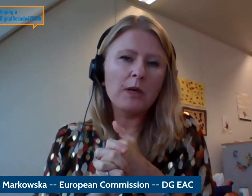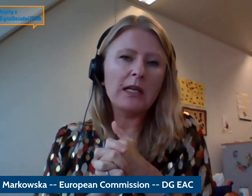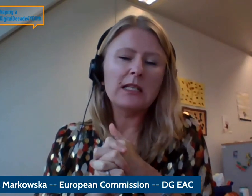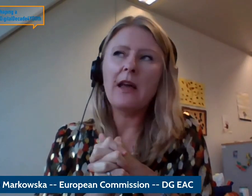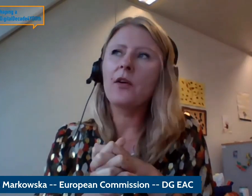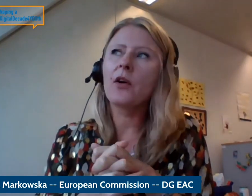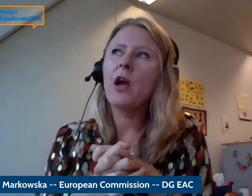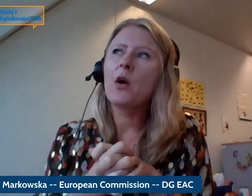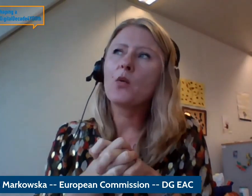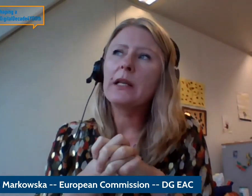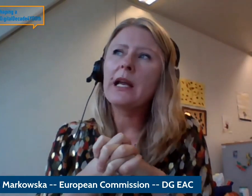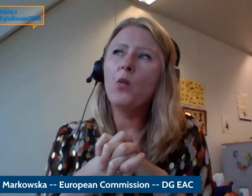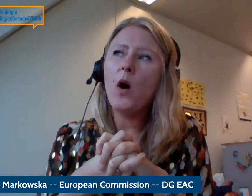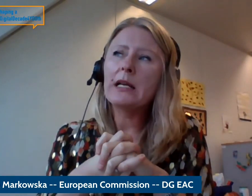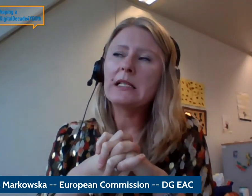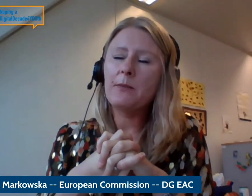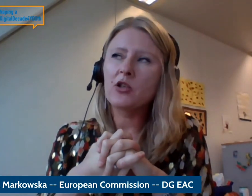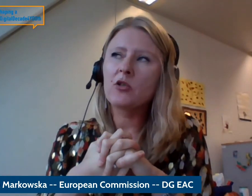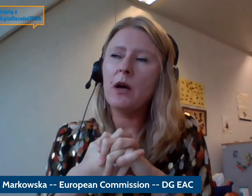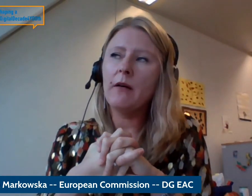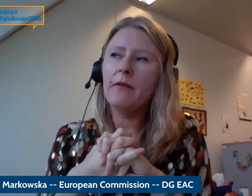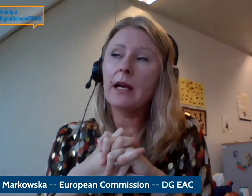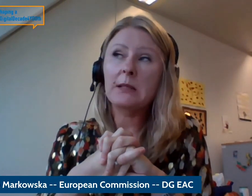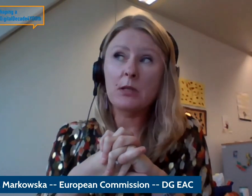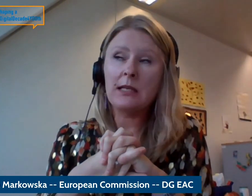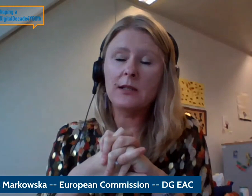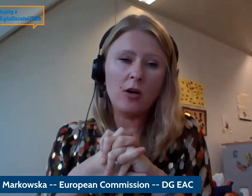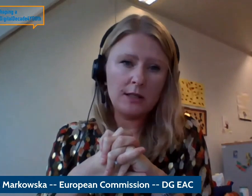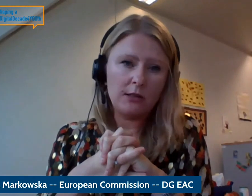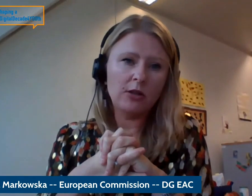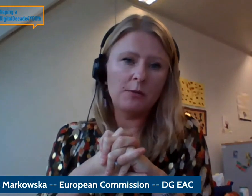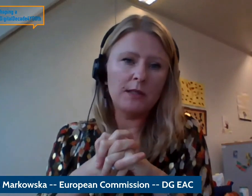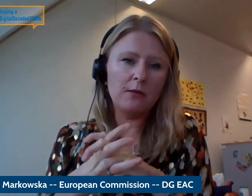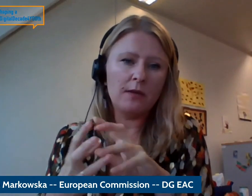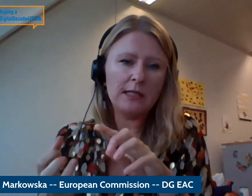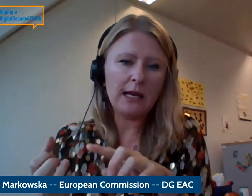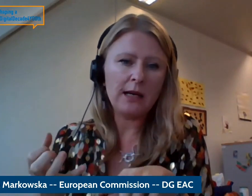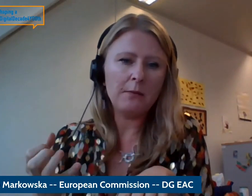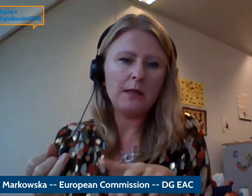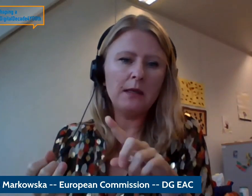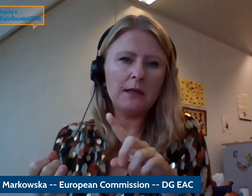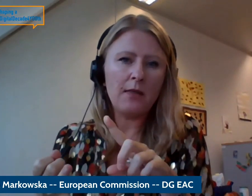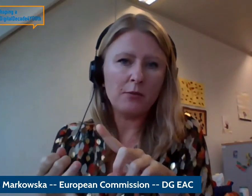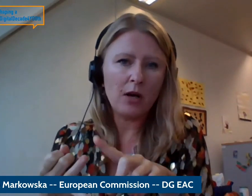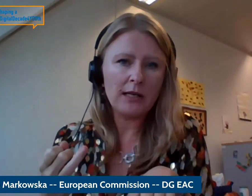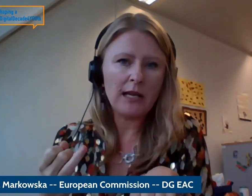together a wide spectrum of expertise across EuropaTech companies